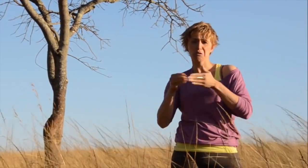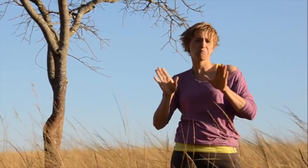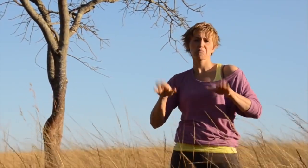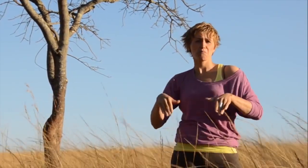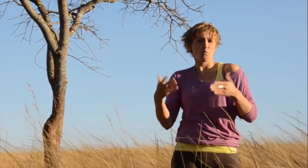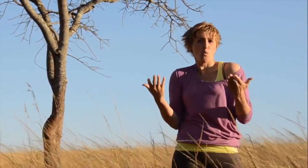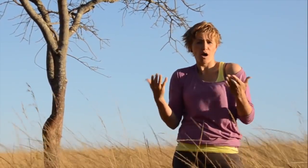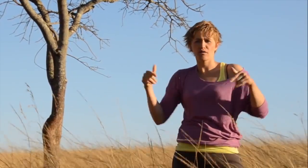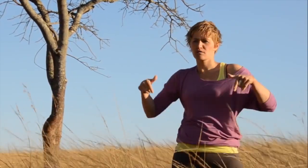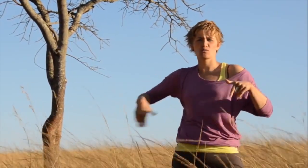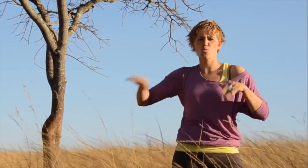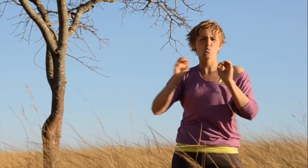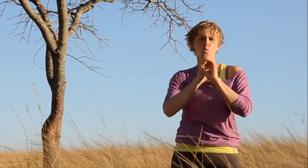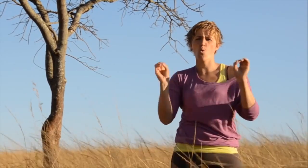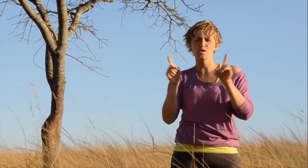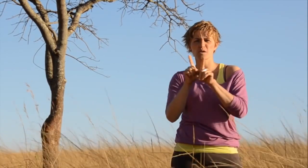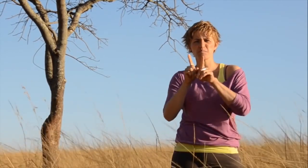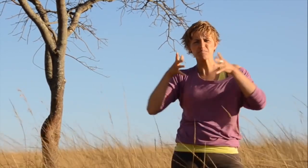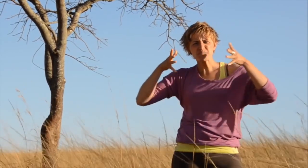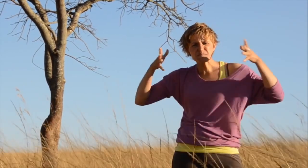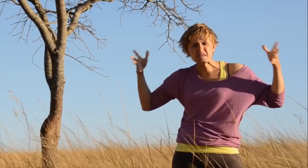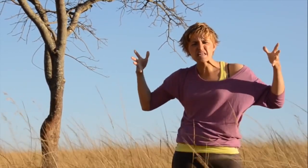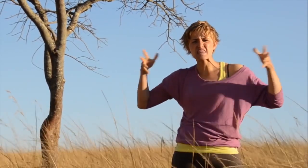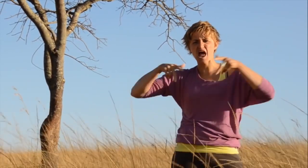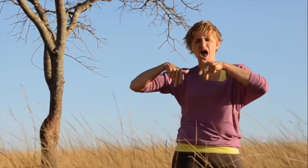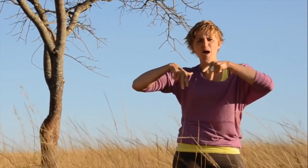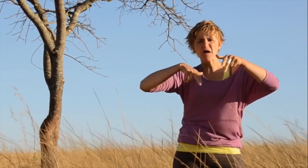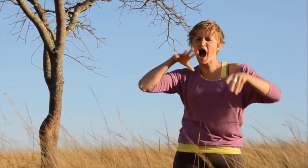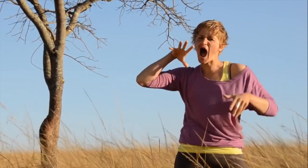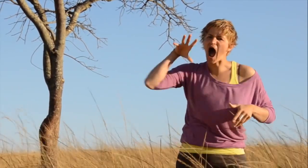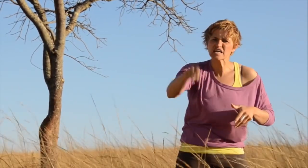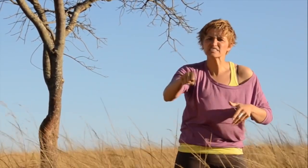the lion here, but there are leopards here.